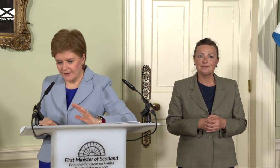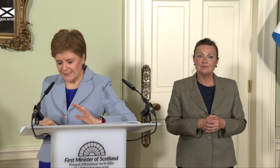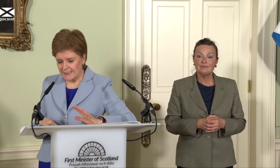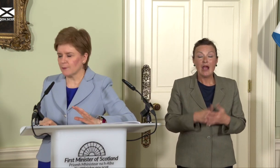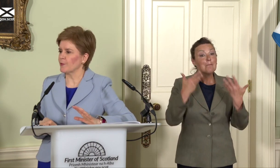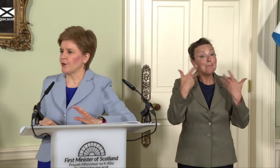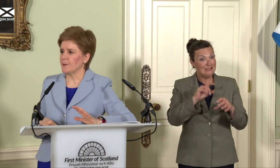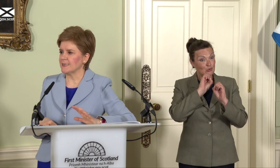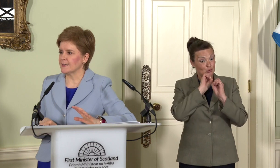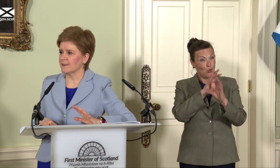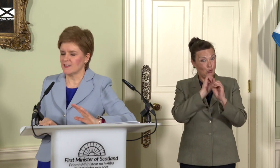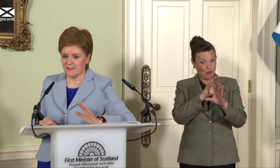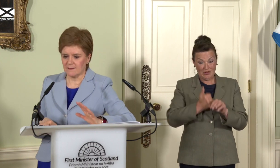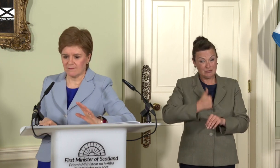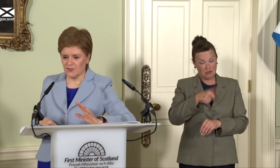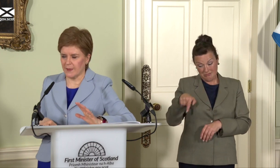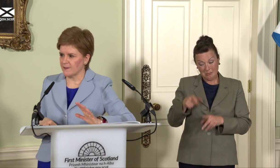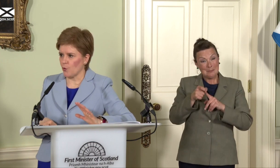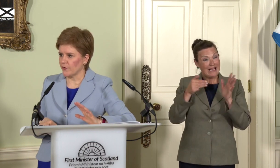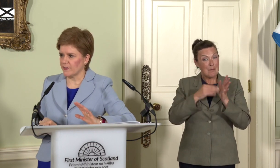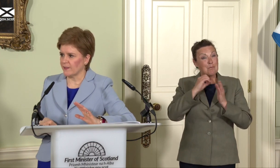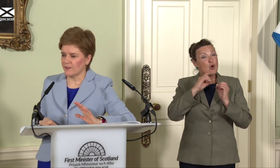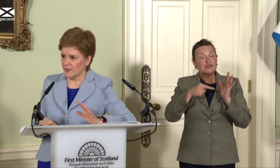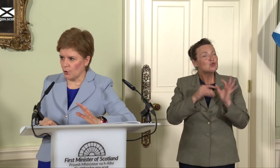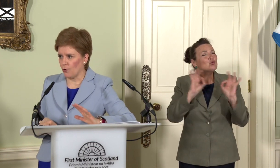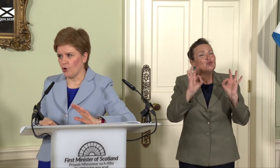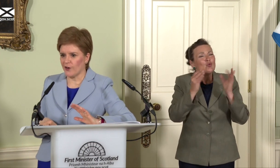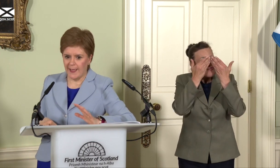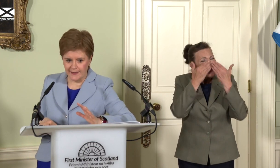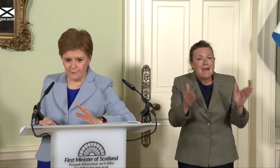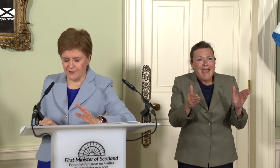dealing with a Prime Minister that doesn’t respect democracy, the law, or any of the